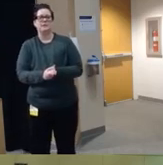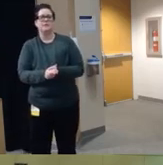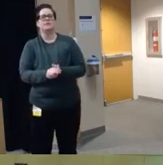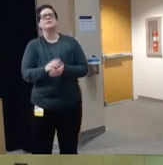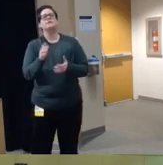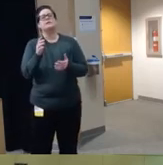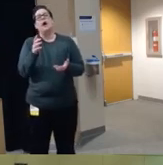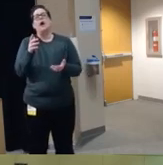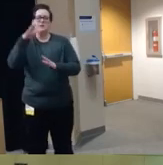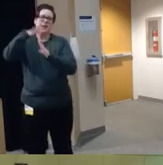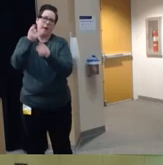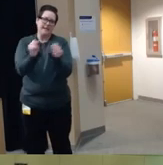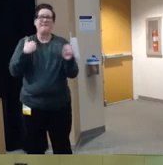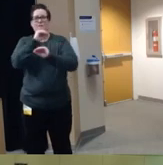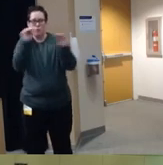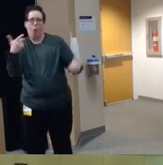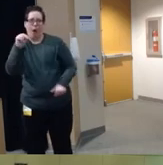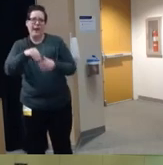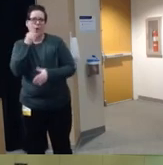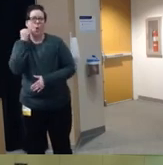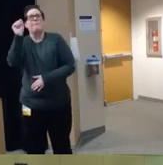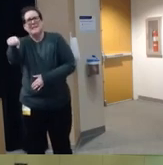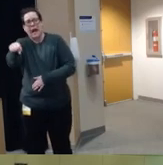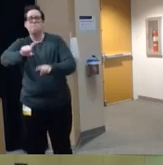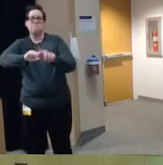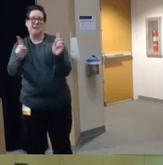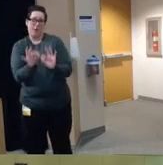no firearms in the home um I think it's important to recognize that not all families are willing or